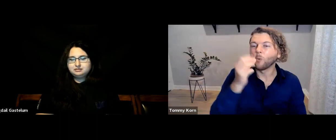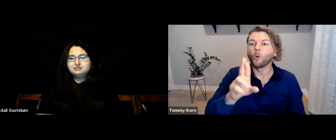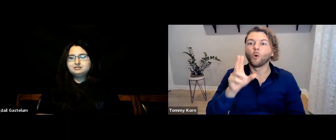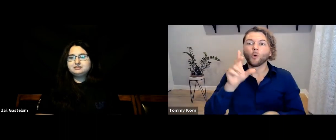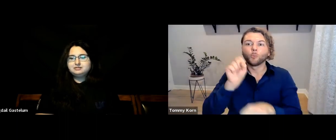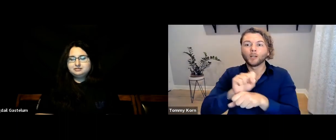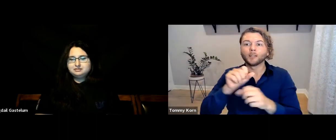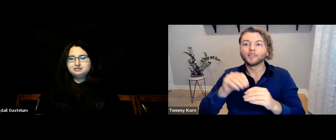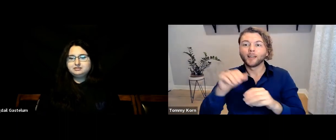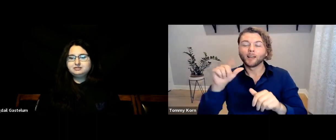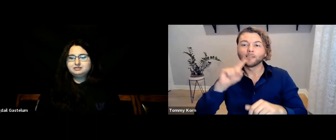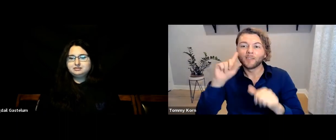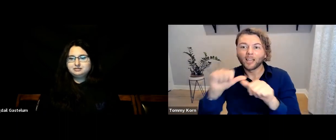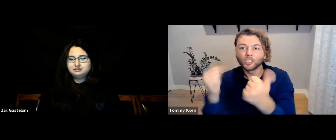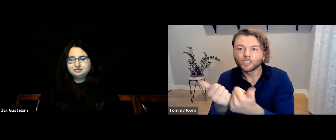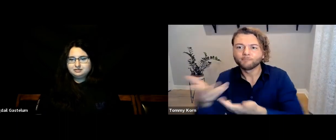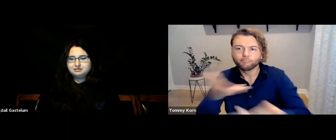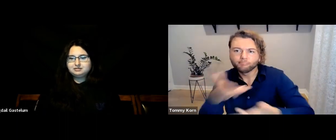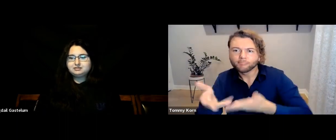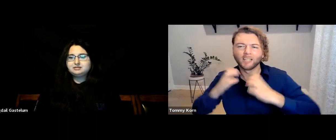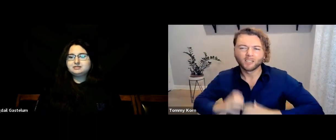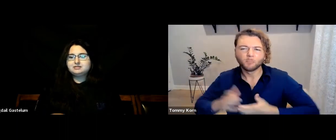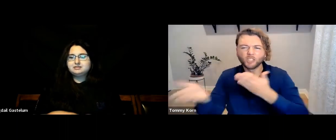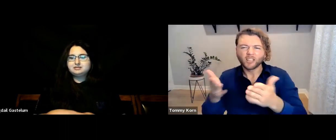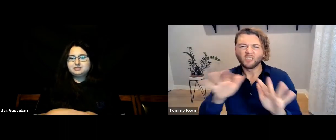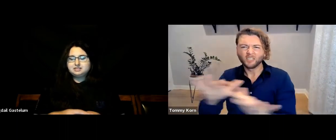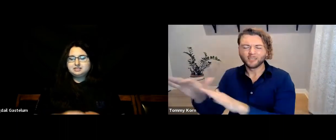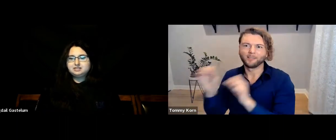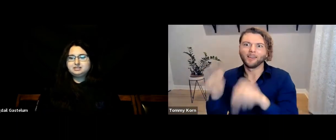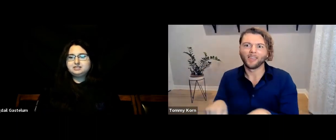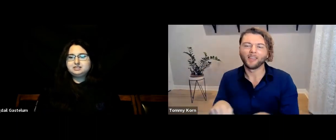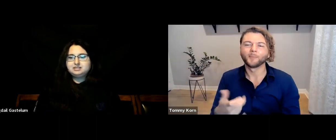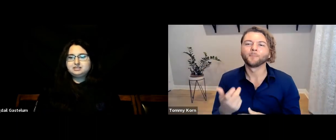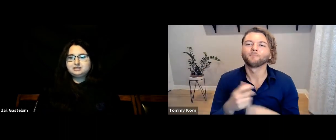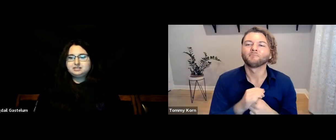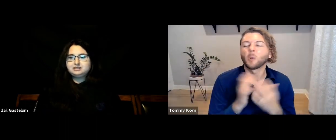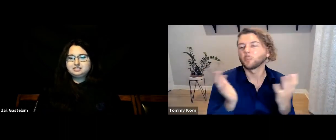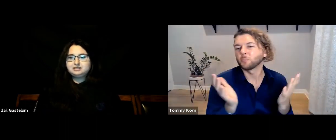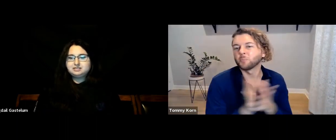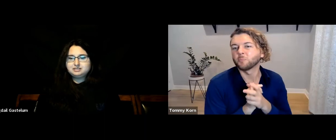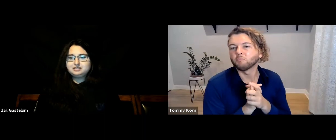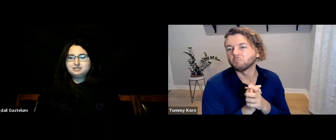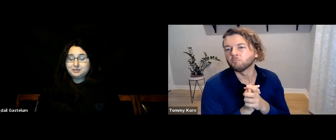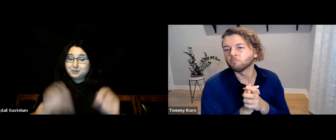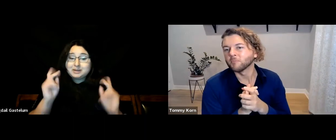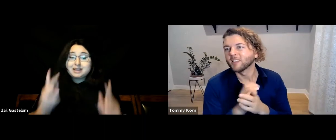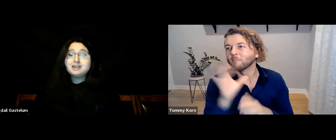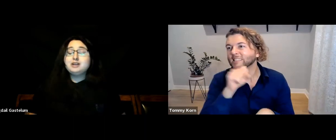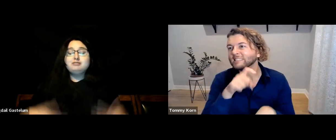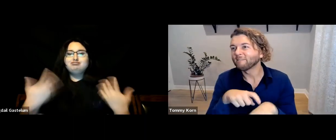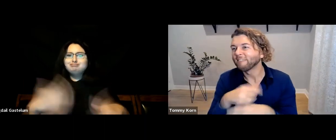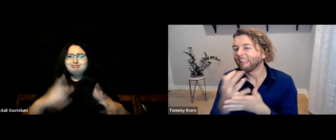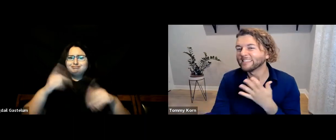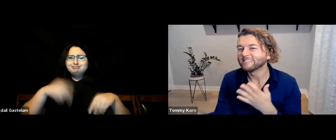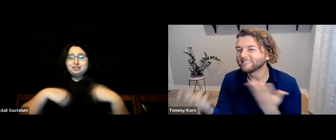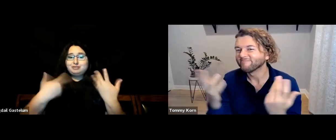or work with Deaf agencies and client services. Many things like that. [Bigdail] Okay, wow. [Tommy] And our time is up!